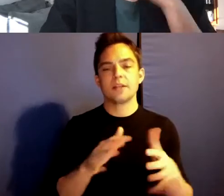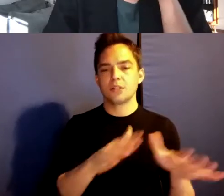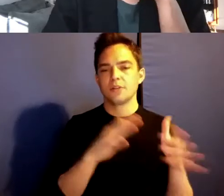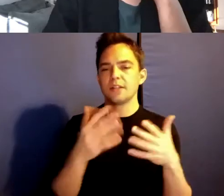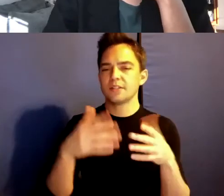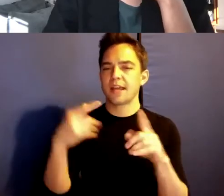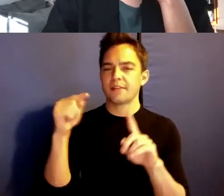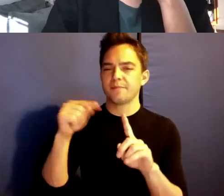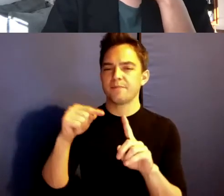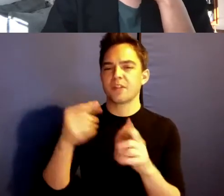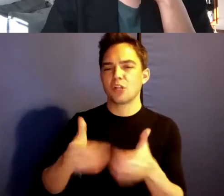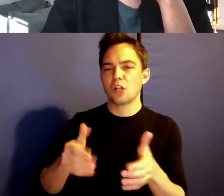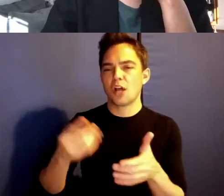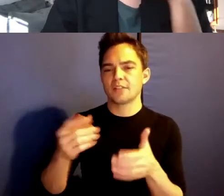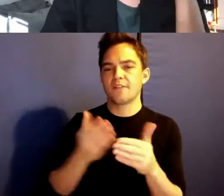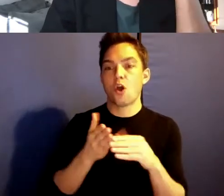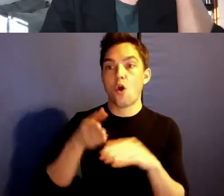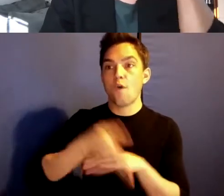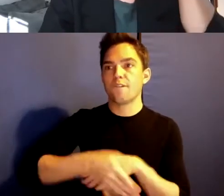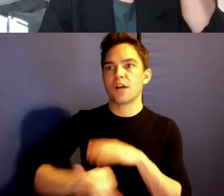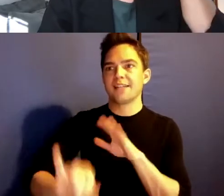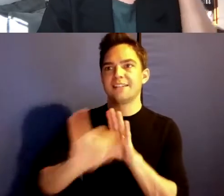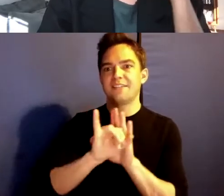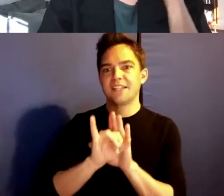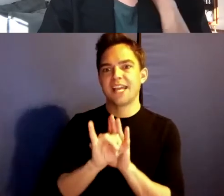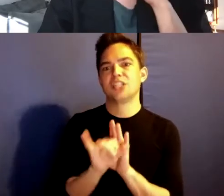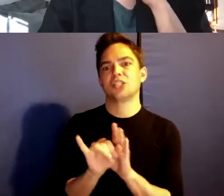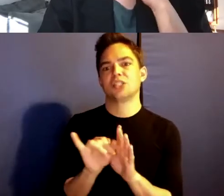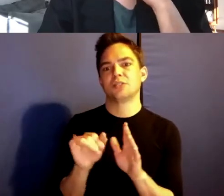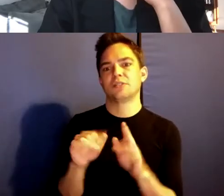the over identification. Means to disgrace and disillusionment.